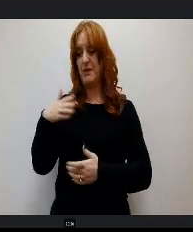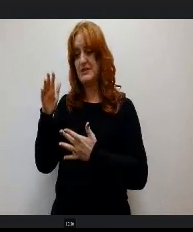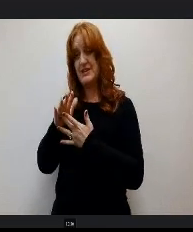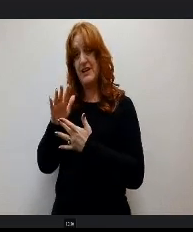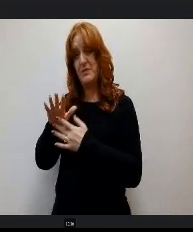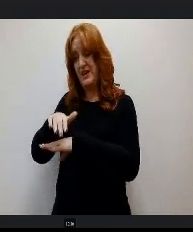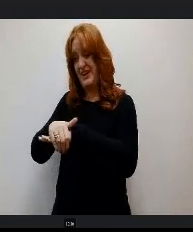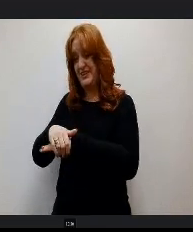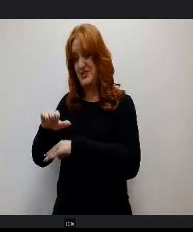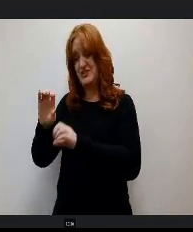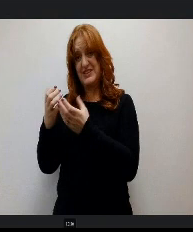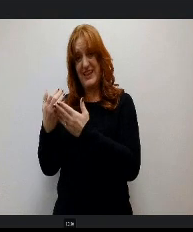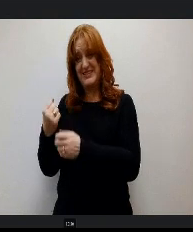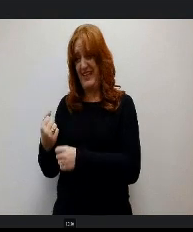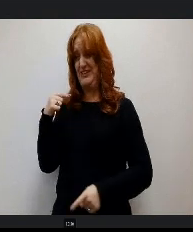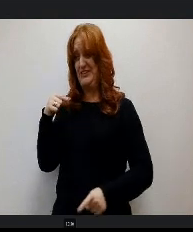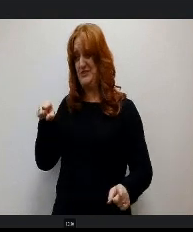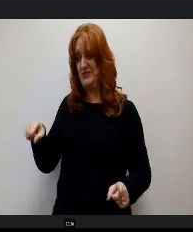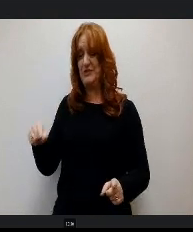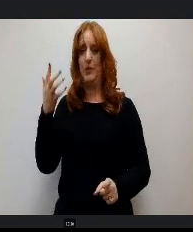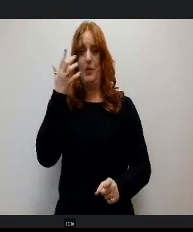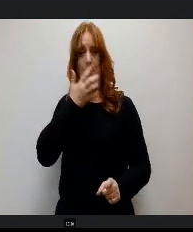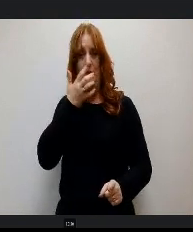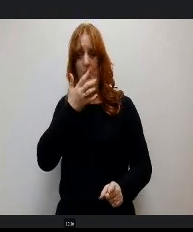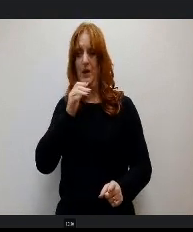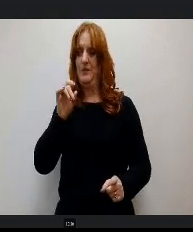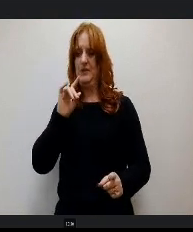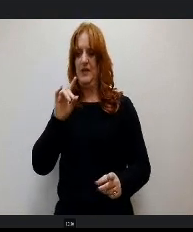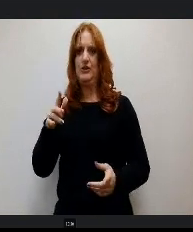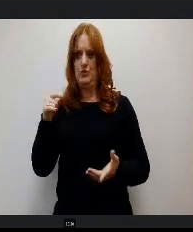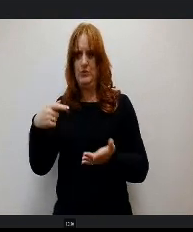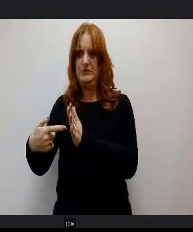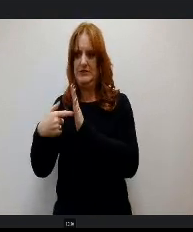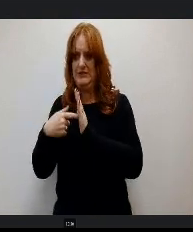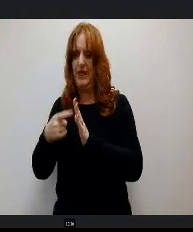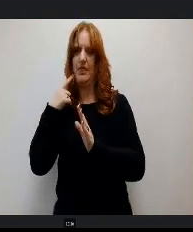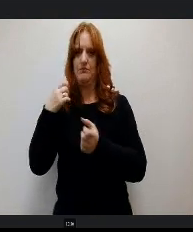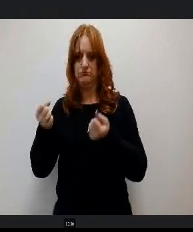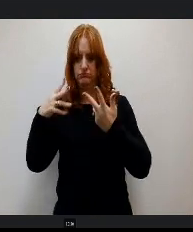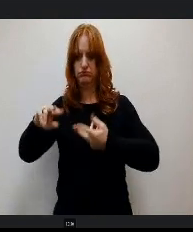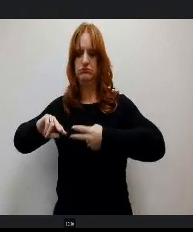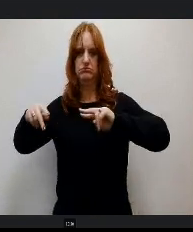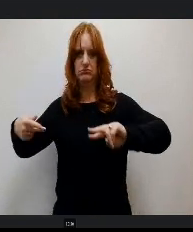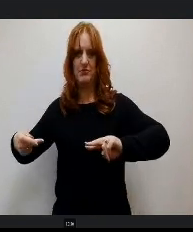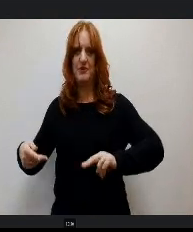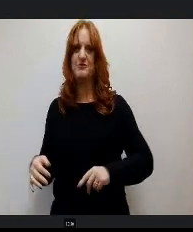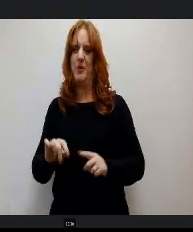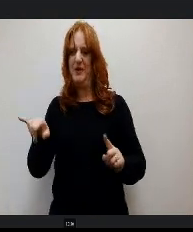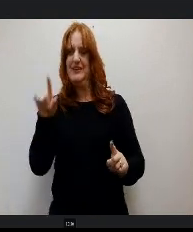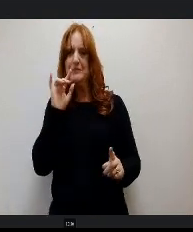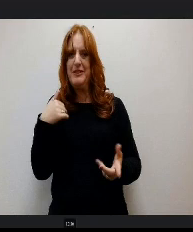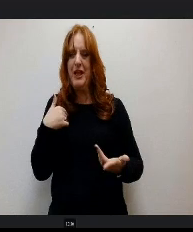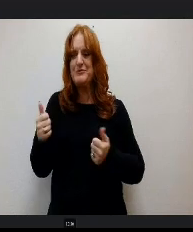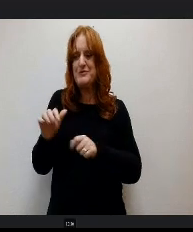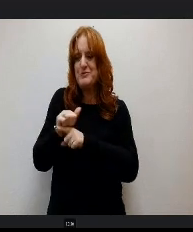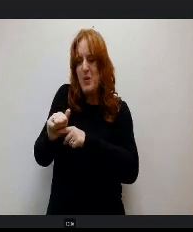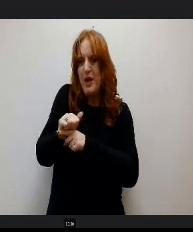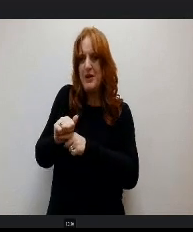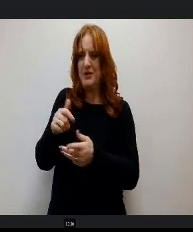year. His work was saturated with signs of dyslexia. So he's been one of our guinea pigs for the screening process and the roll out of our dyslexia program.